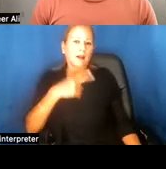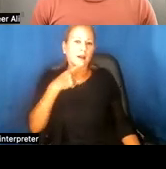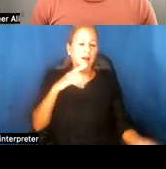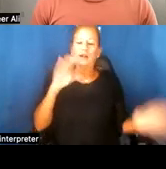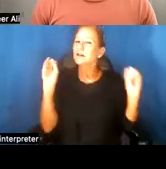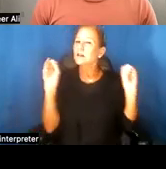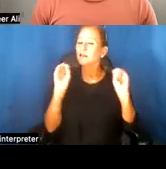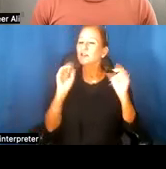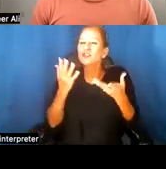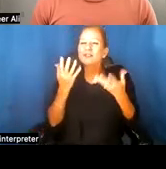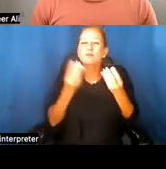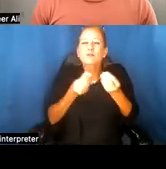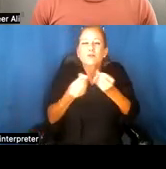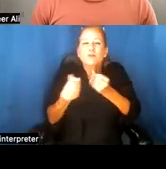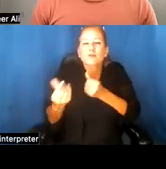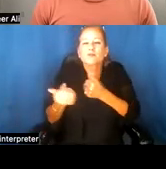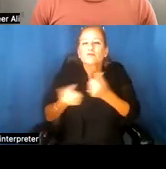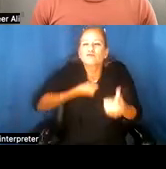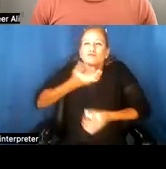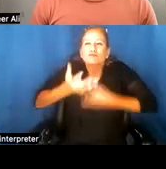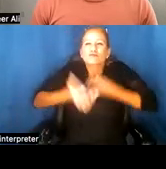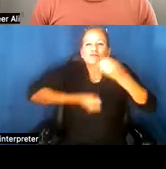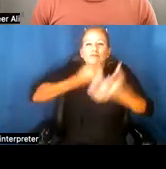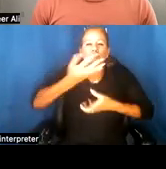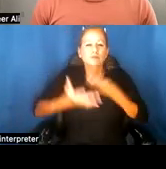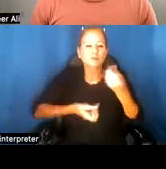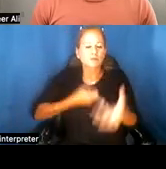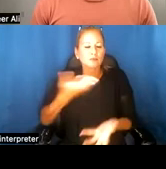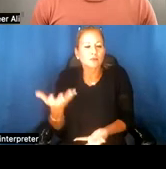none of that, it was just a spillage, it was like a confessional and, like, I appreciate